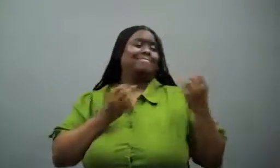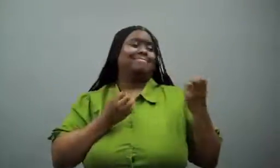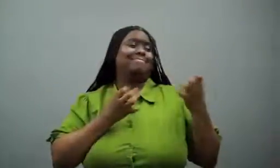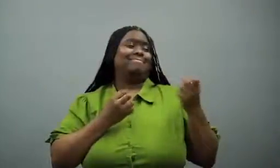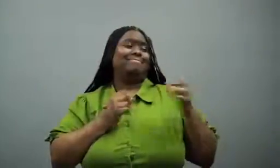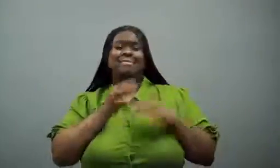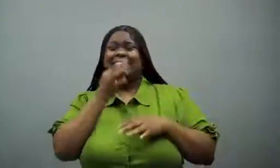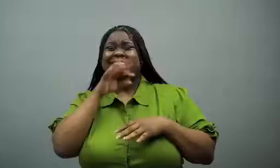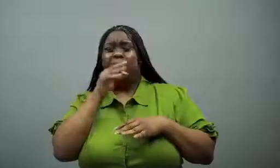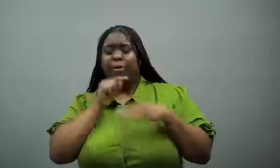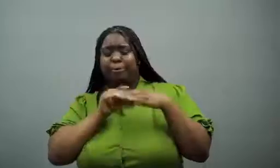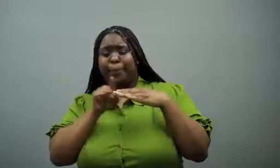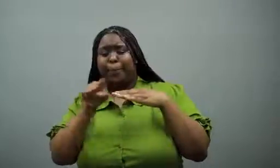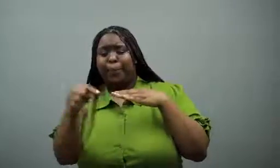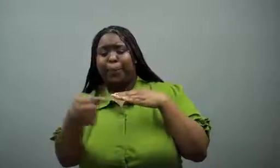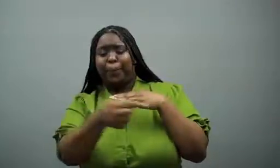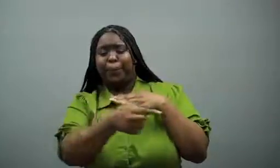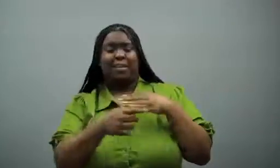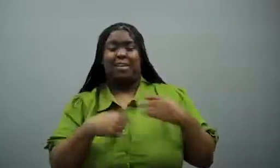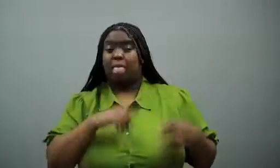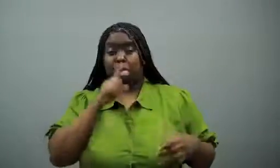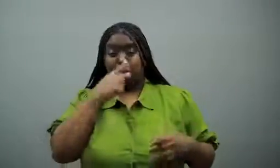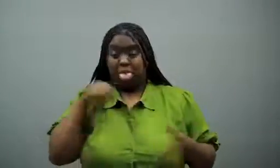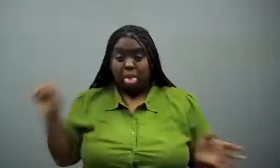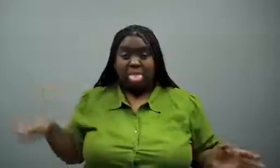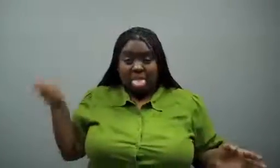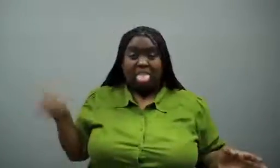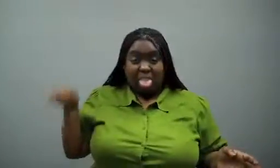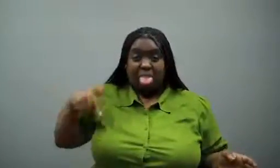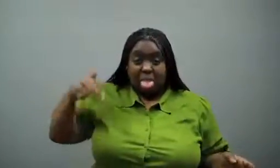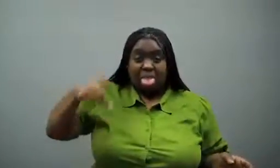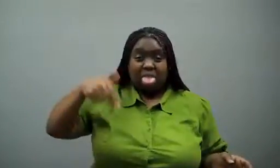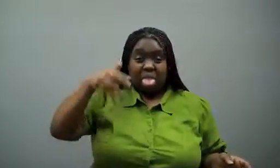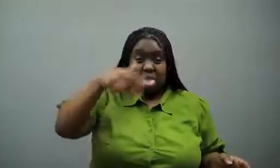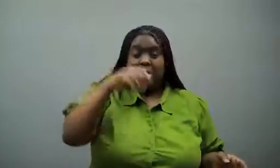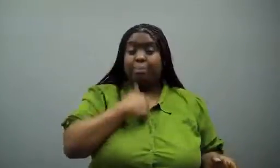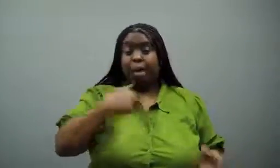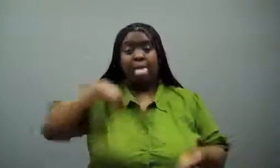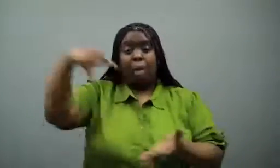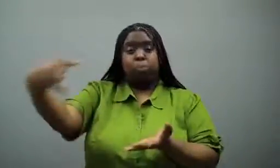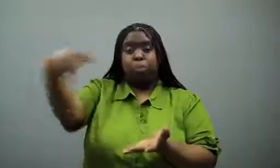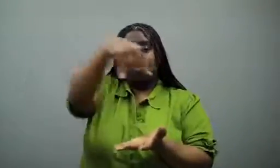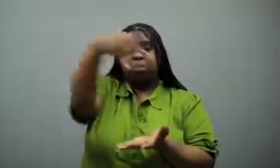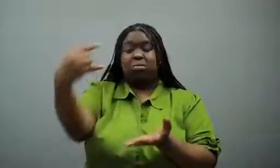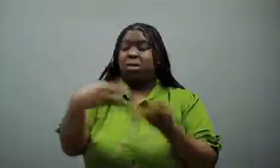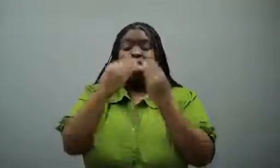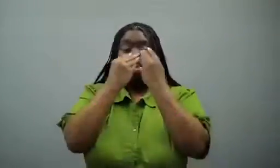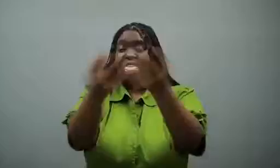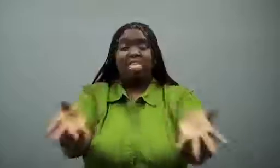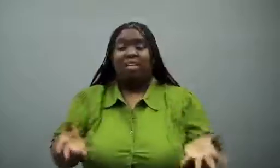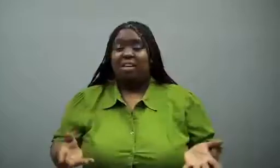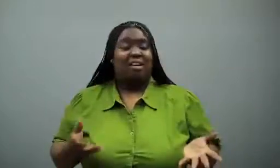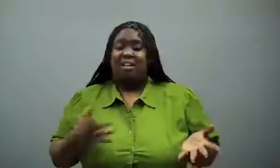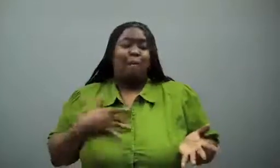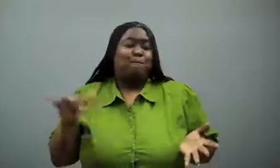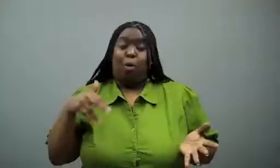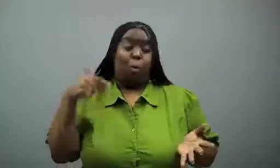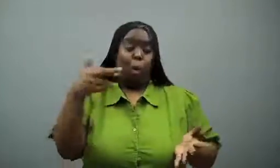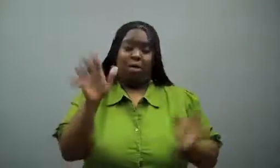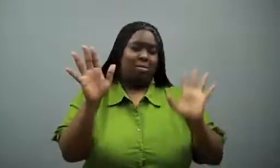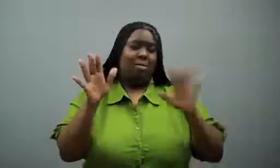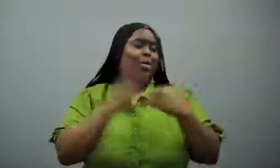We chatted for the short drive to her house.